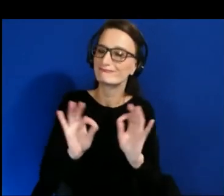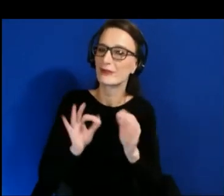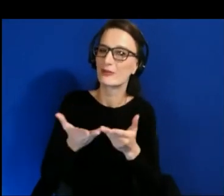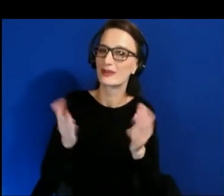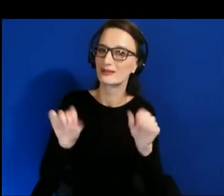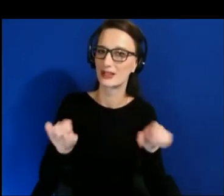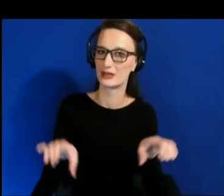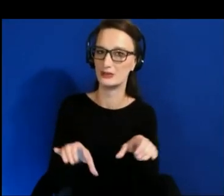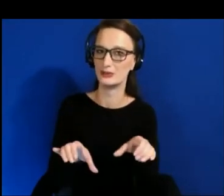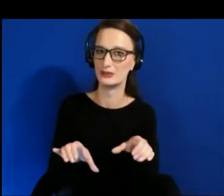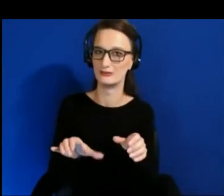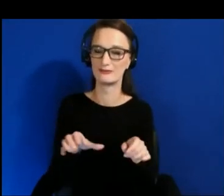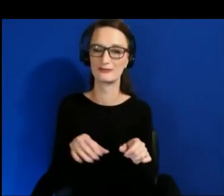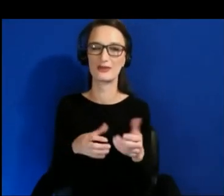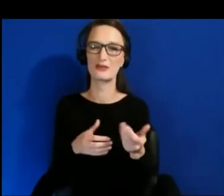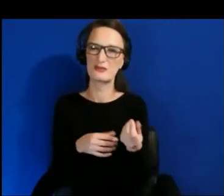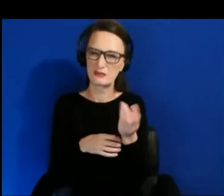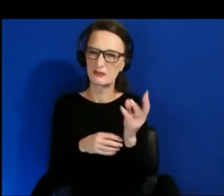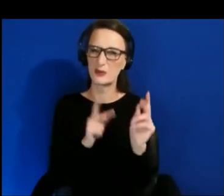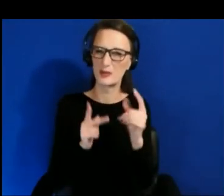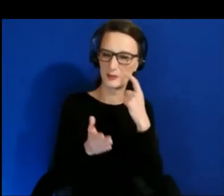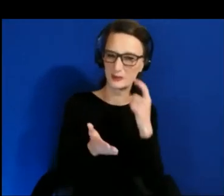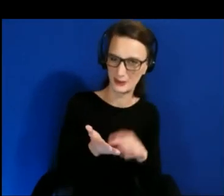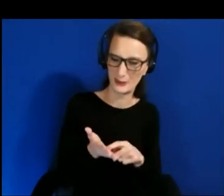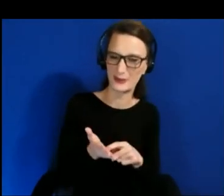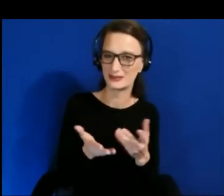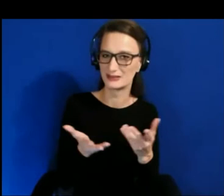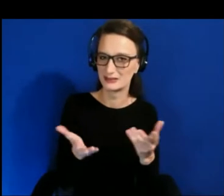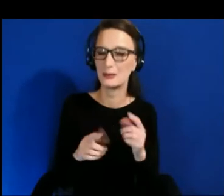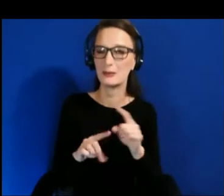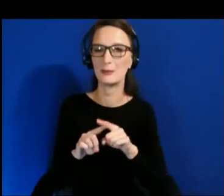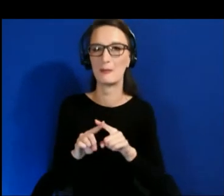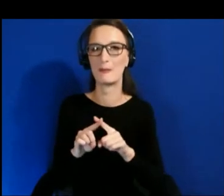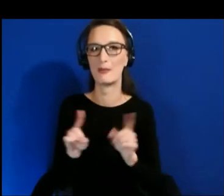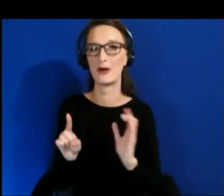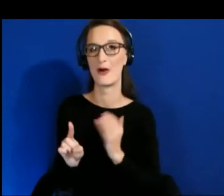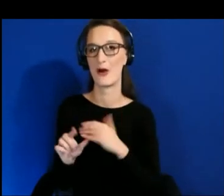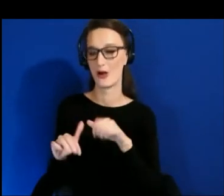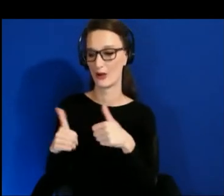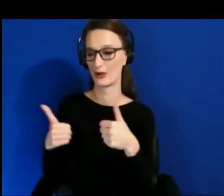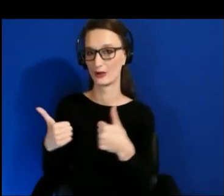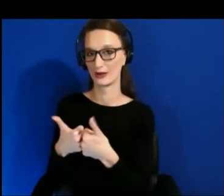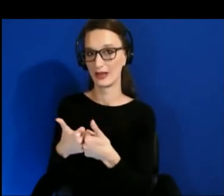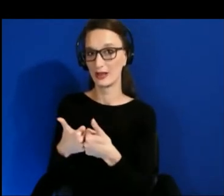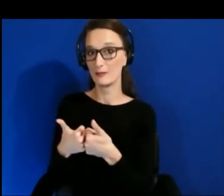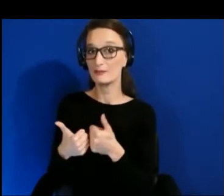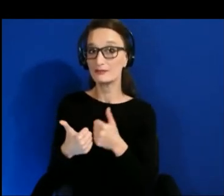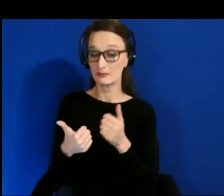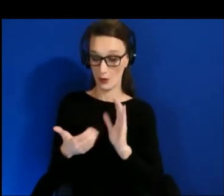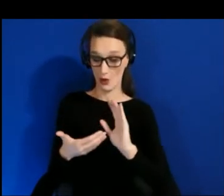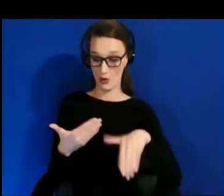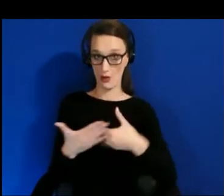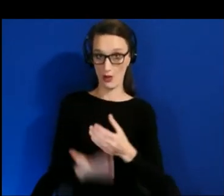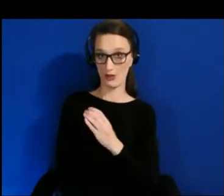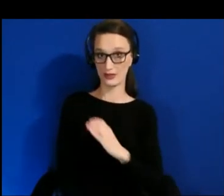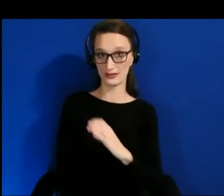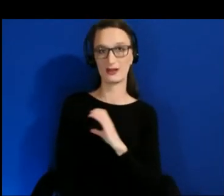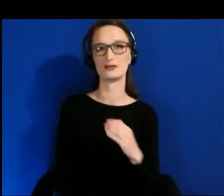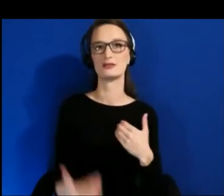noticed but it exists is in our game all the characters are genderless, and we use the non-gender they.